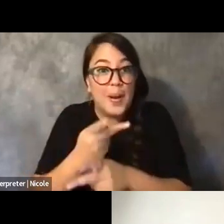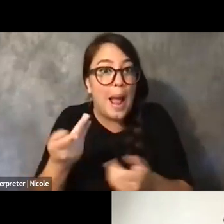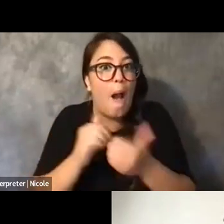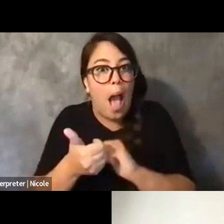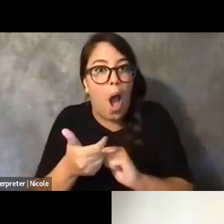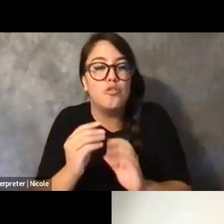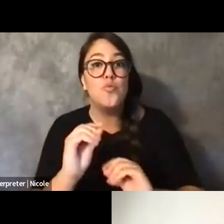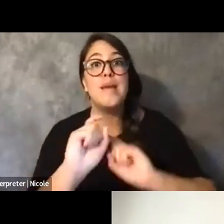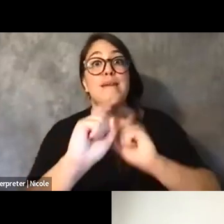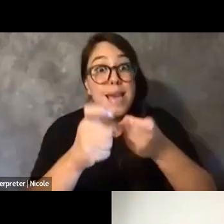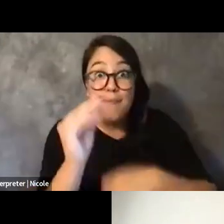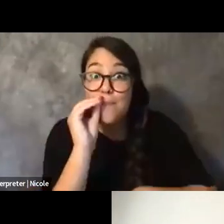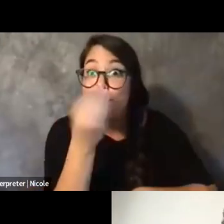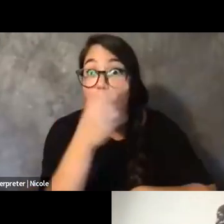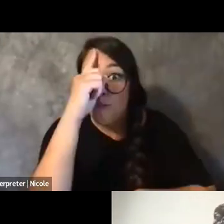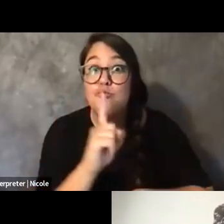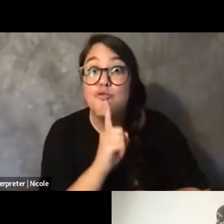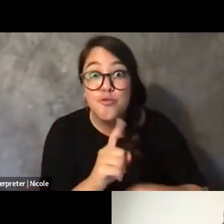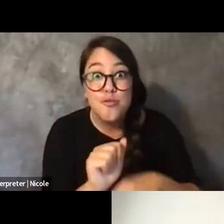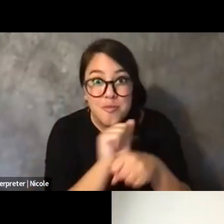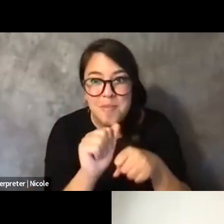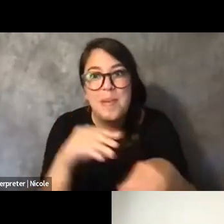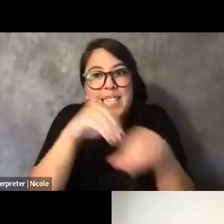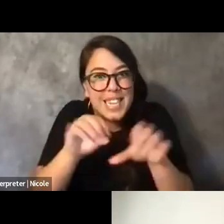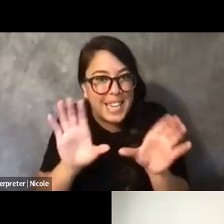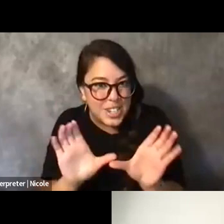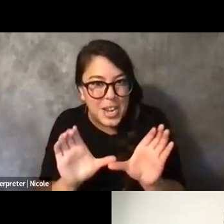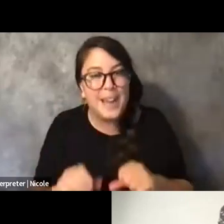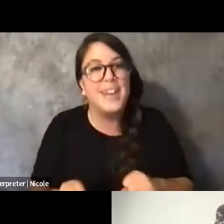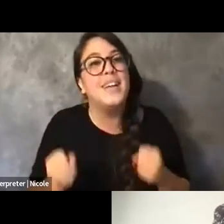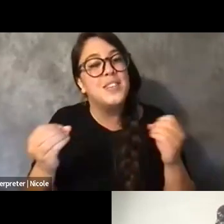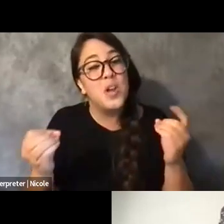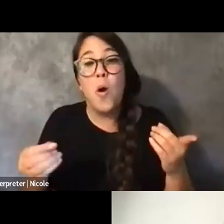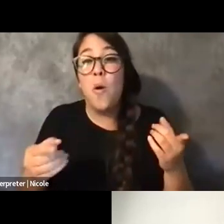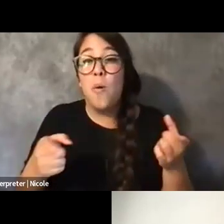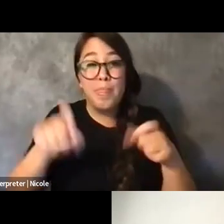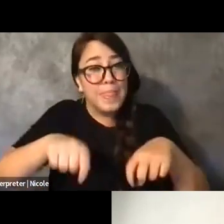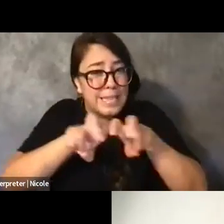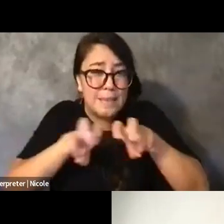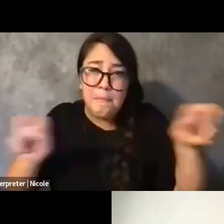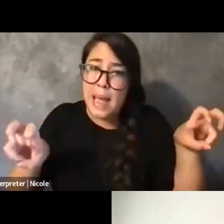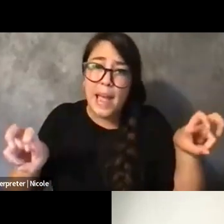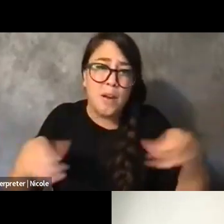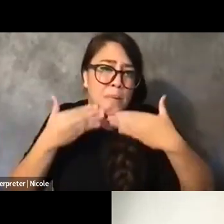So yeah, I want to express gratitude to this panel, Zee, Natasha, Isabella.